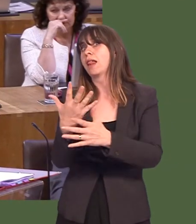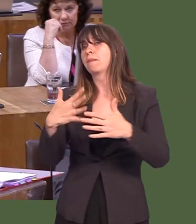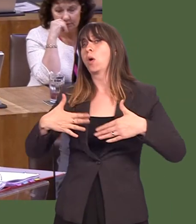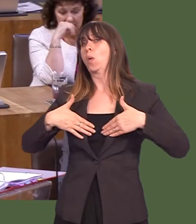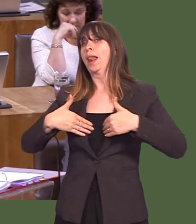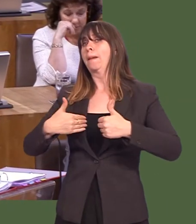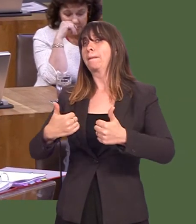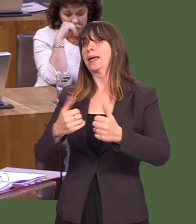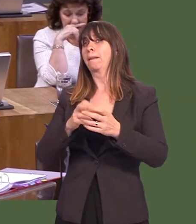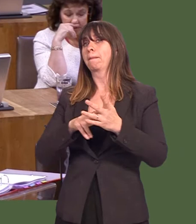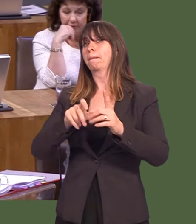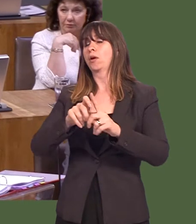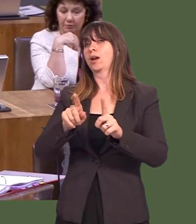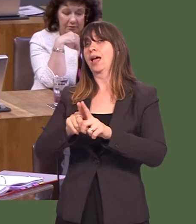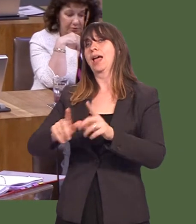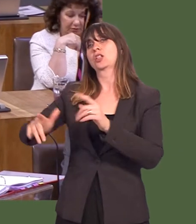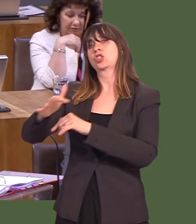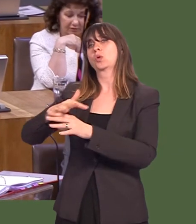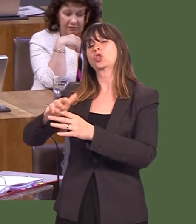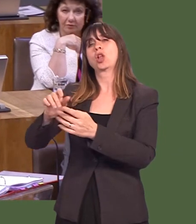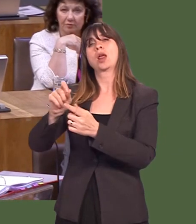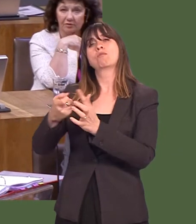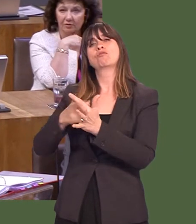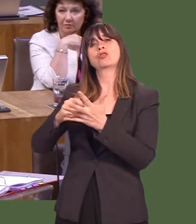the development of the well-being bond and the social prescribing pilots.